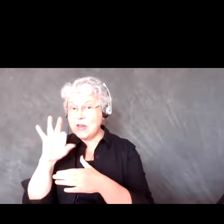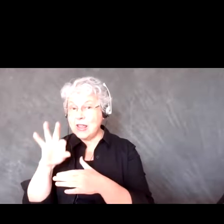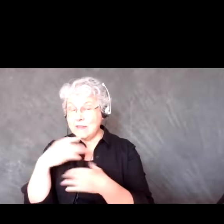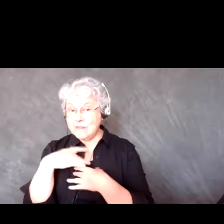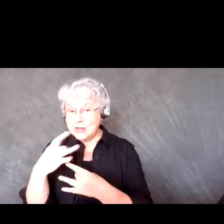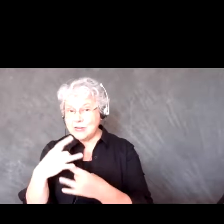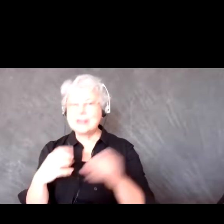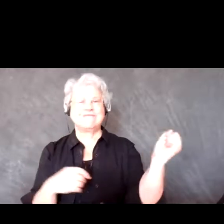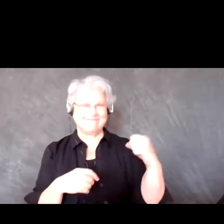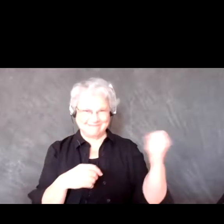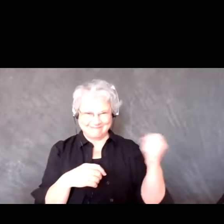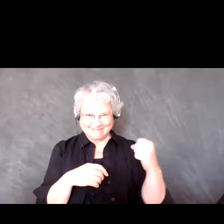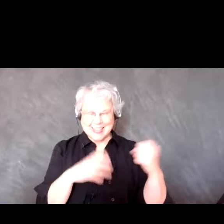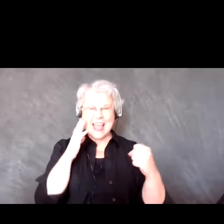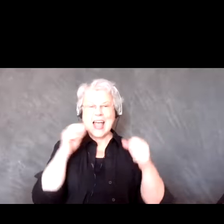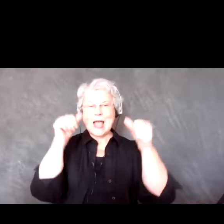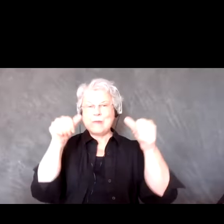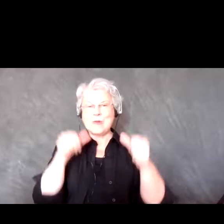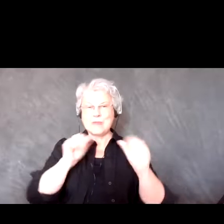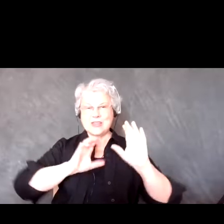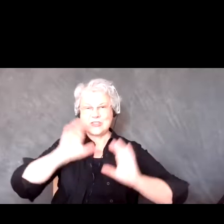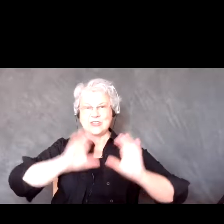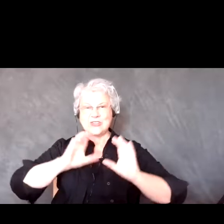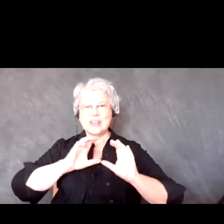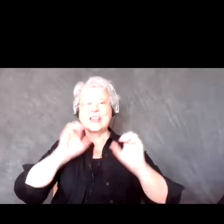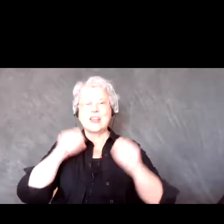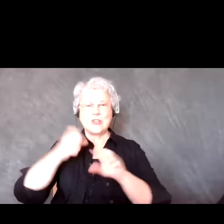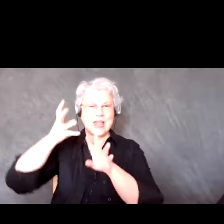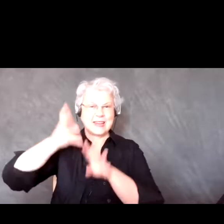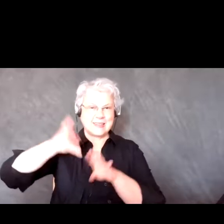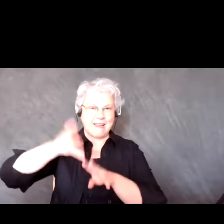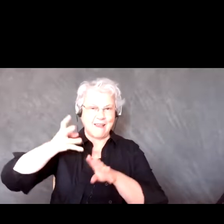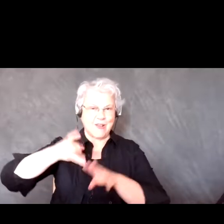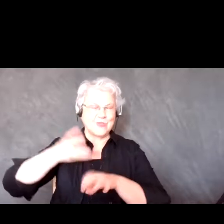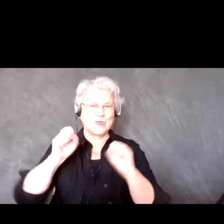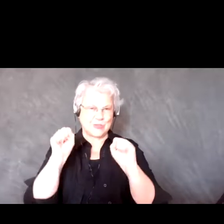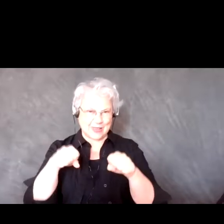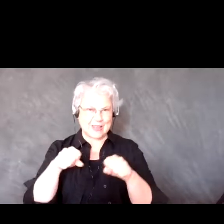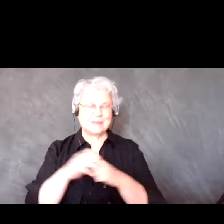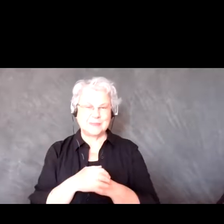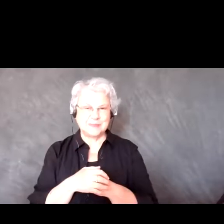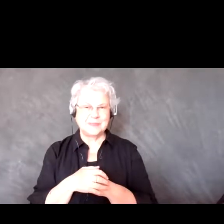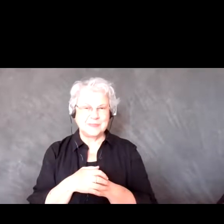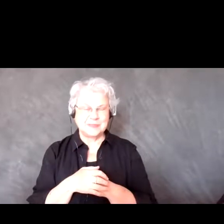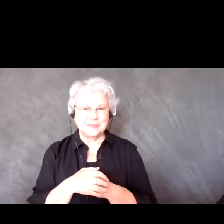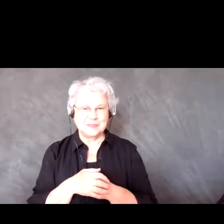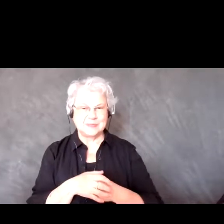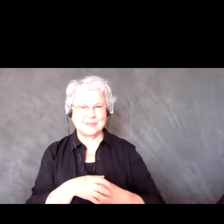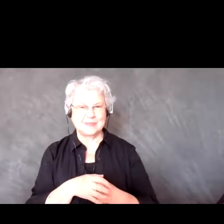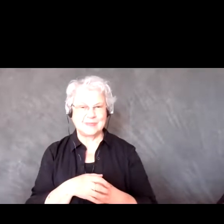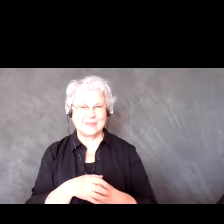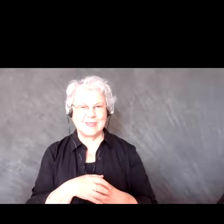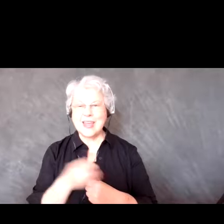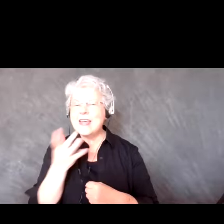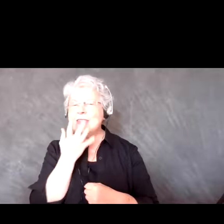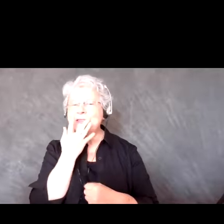Yes, I will post it in the chat. These colours chosen, are they also